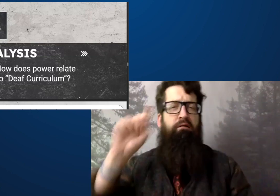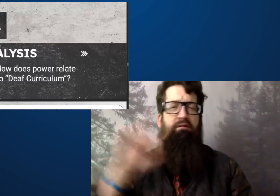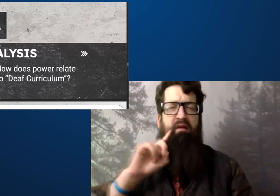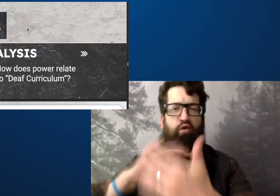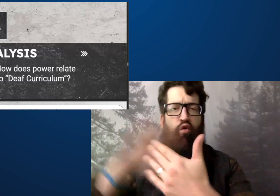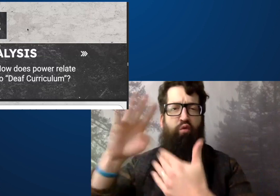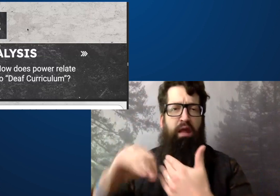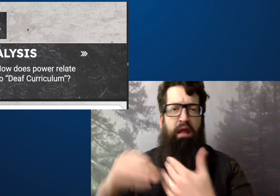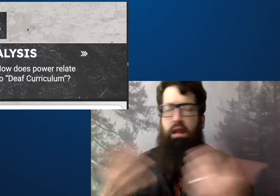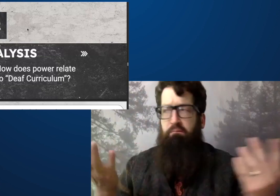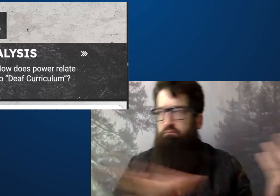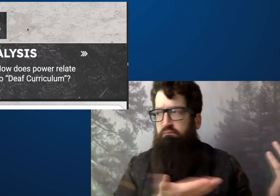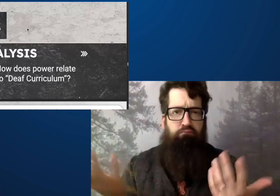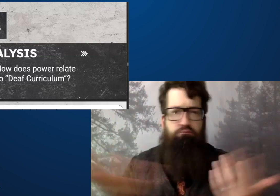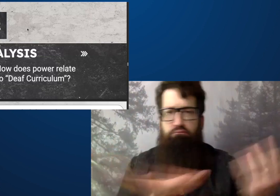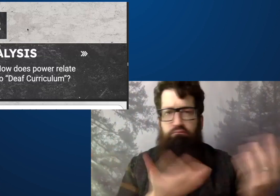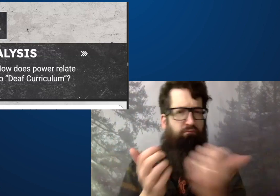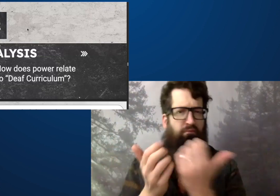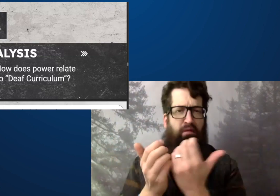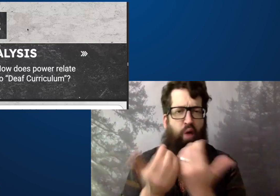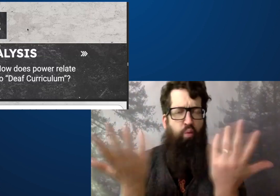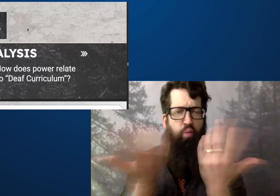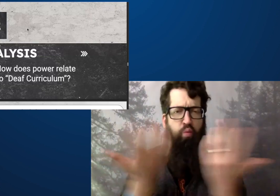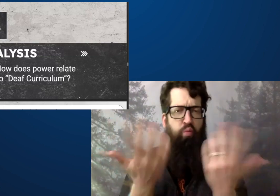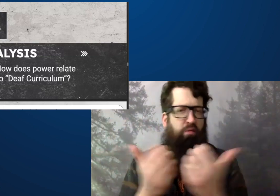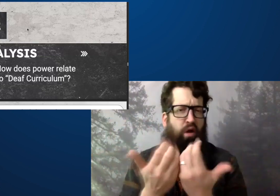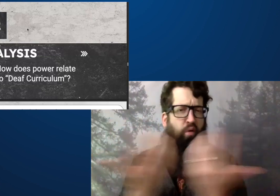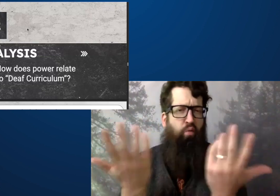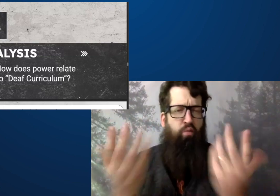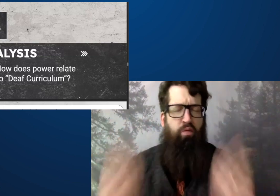how does Power relate to the deaf curriculum?